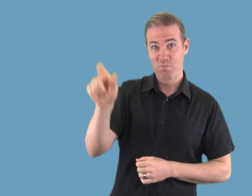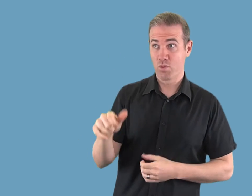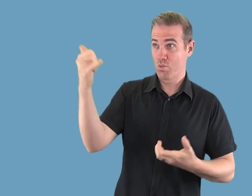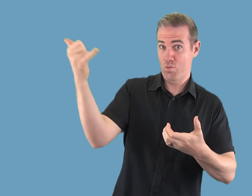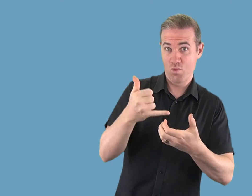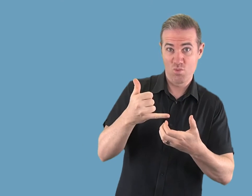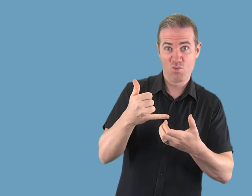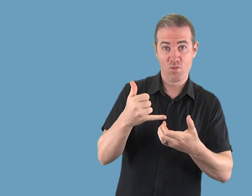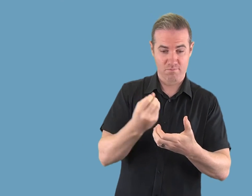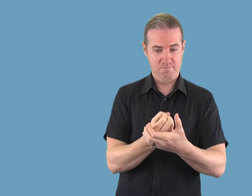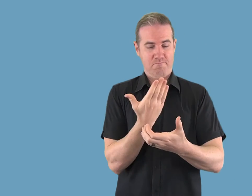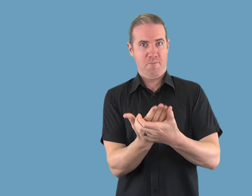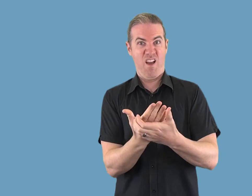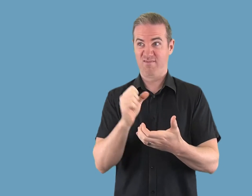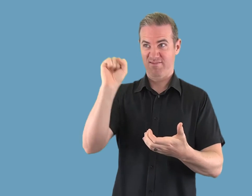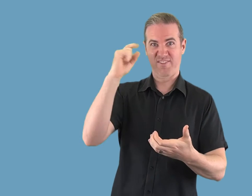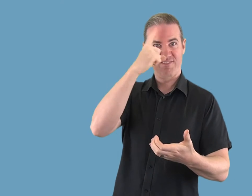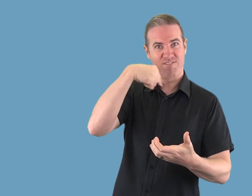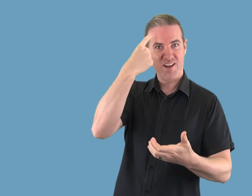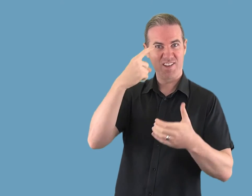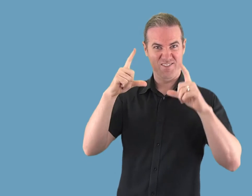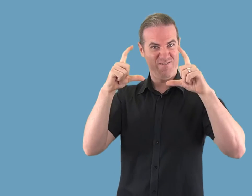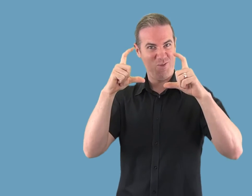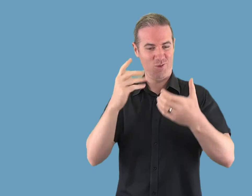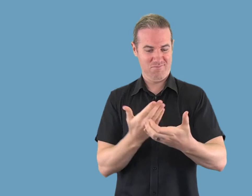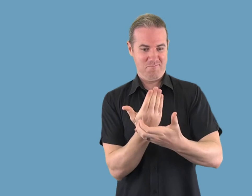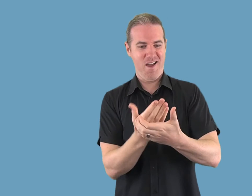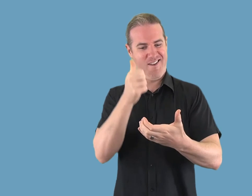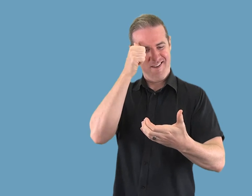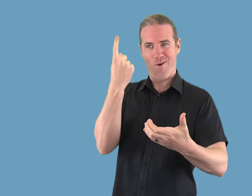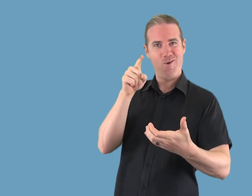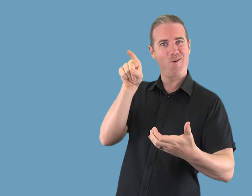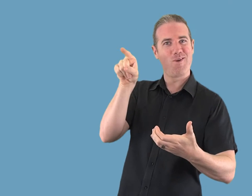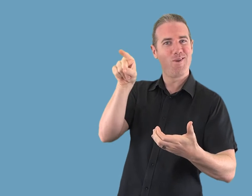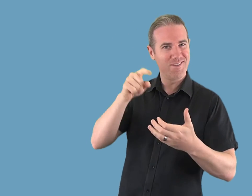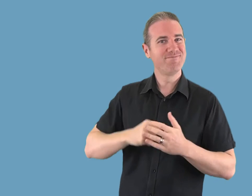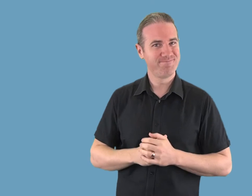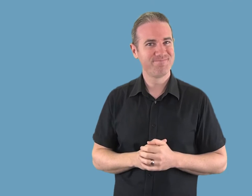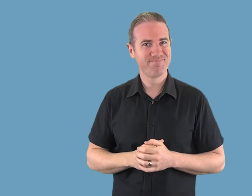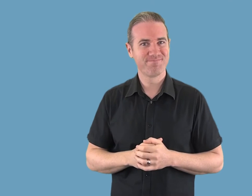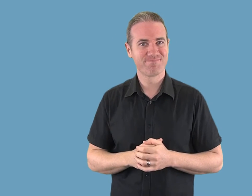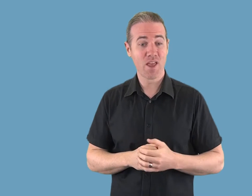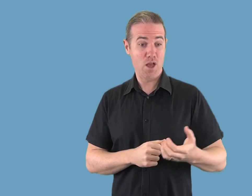alerts or have incoming calls display a photo of the caller.